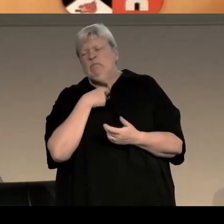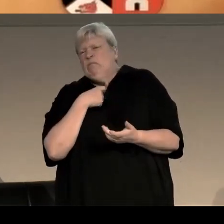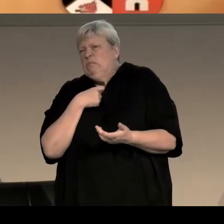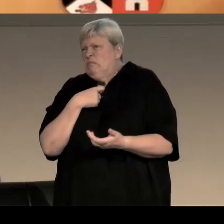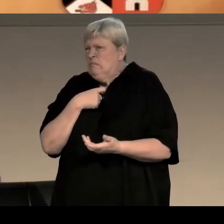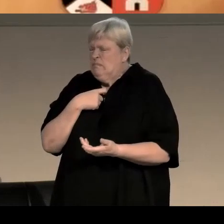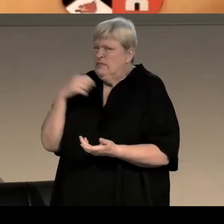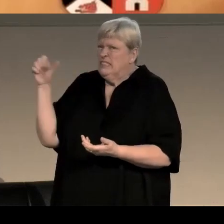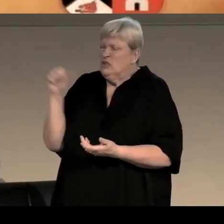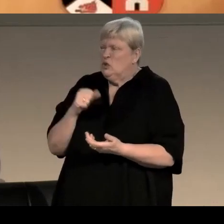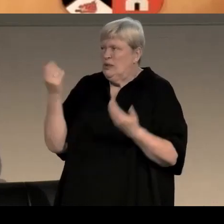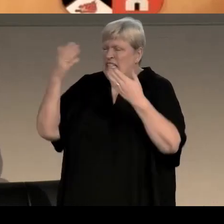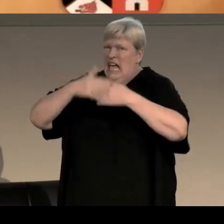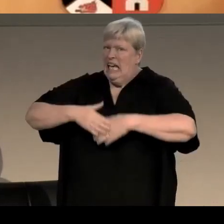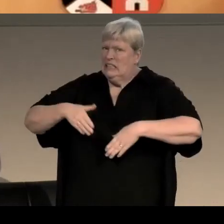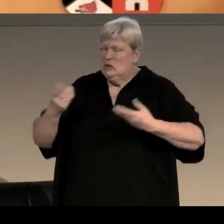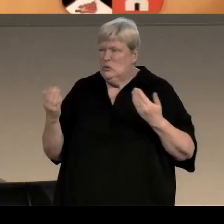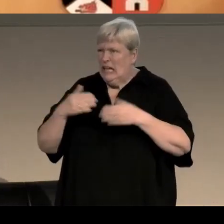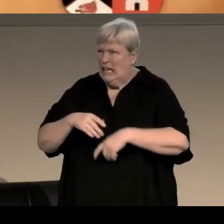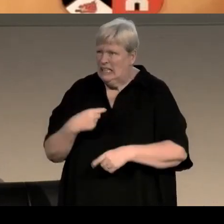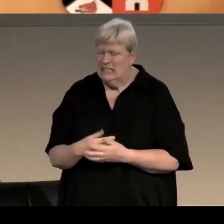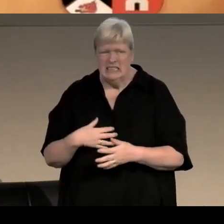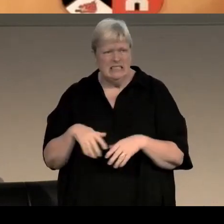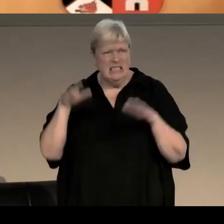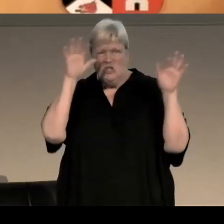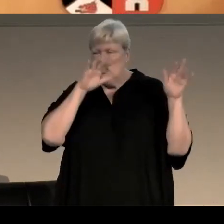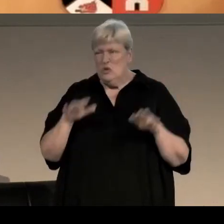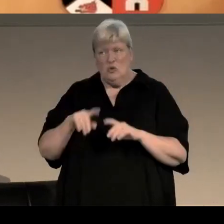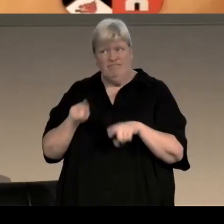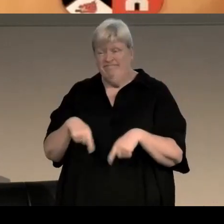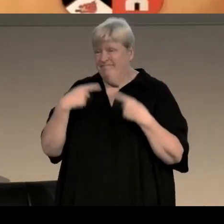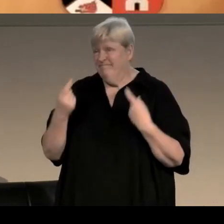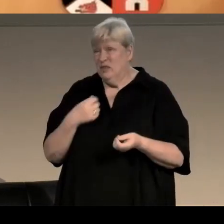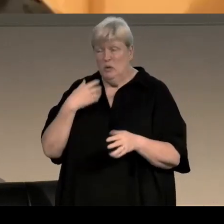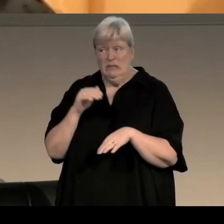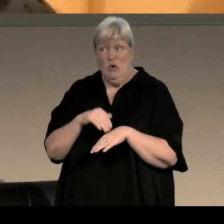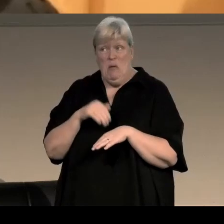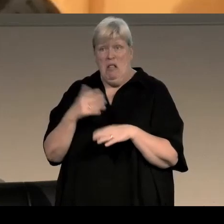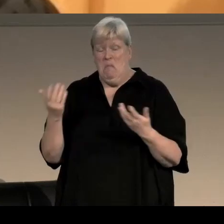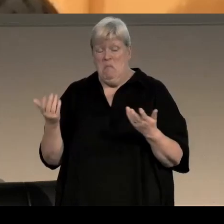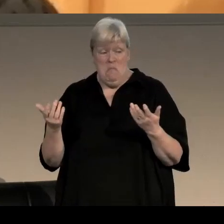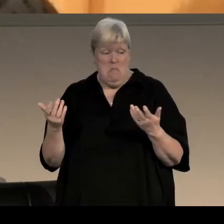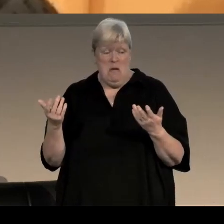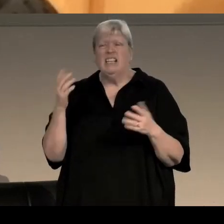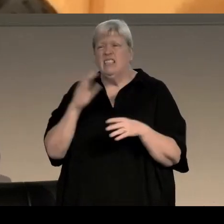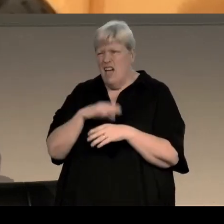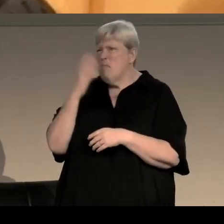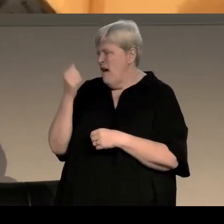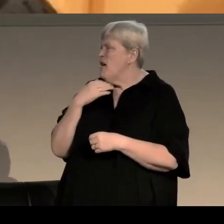‘I’m supposed to be on the night shift tonight. Unless that bloody snowplough gets a move on, I’m going to be in big trouble.’ ‘You’ve got time. It’s barely gone three.